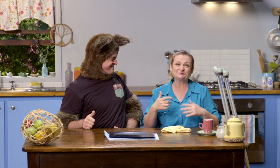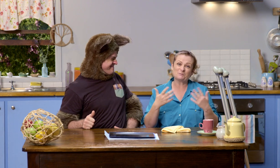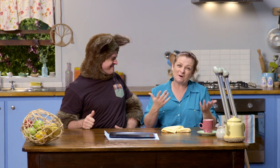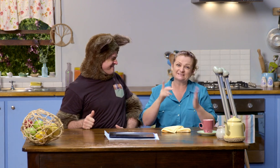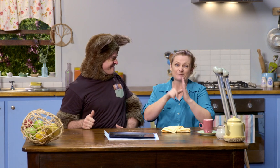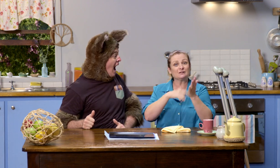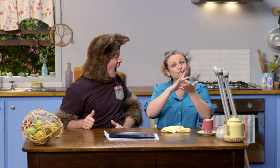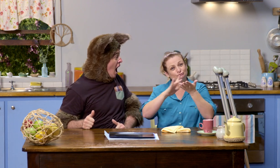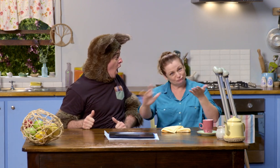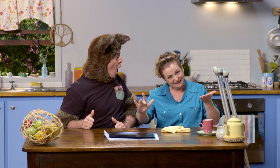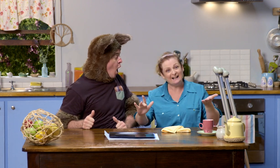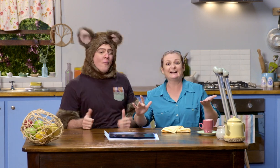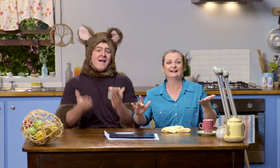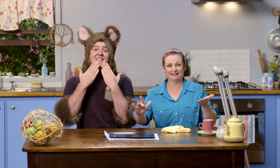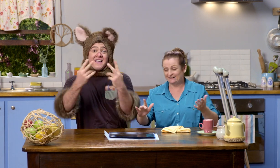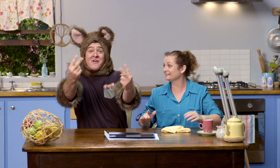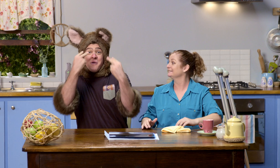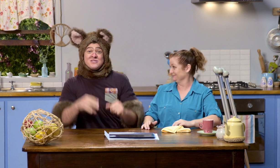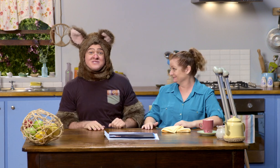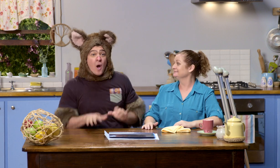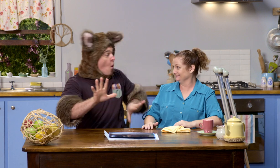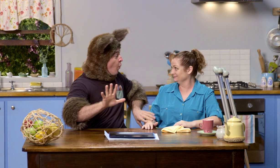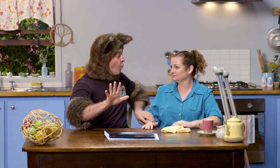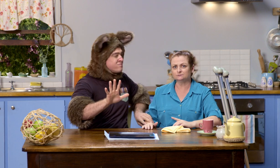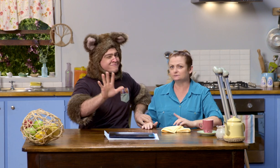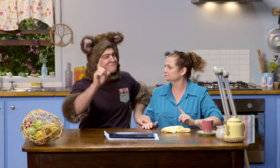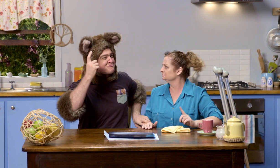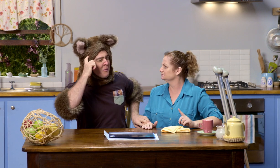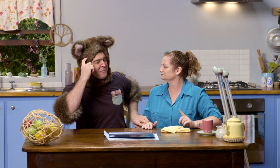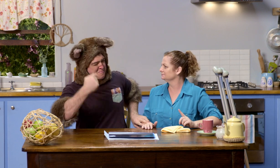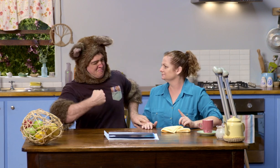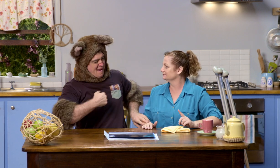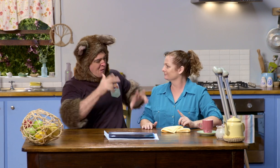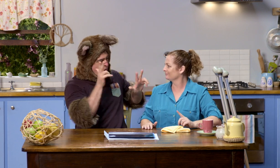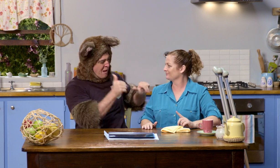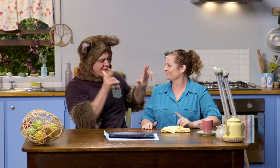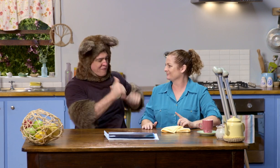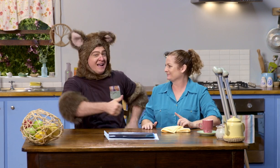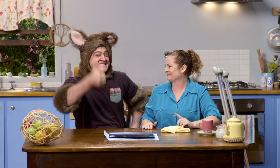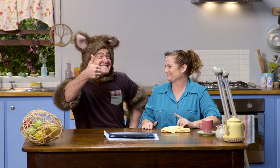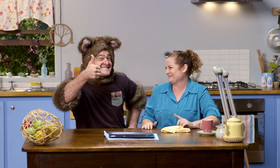Well, our time is up. Thanks for watching. Oh, and don't worry - I'll look after Sally.